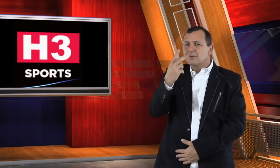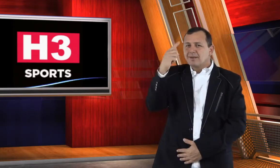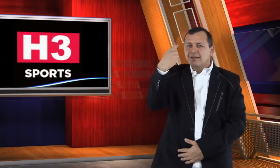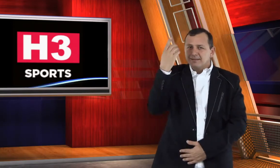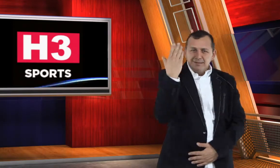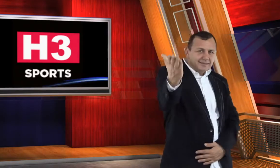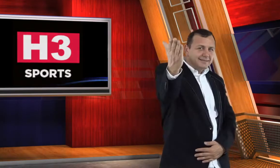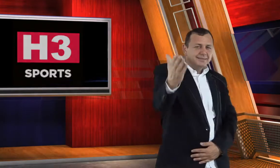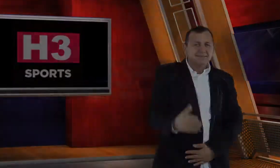See you next time!